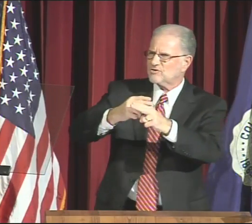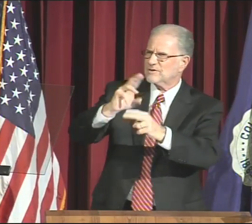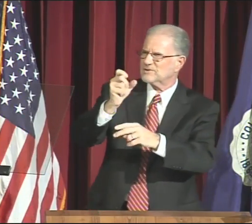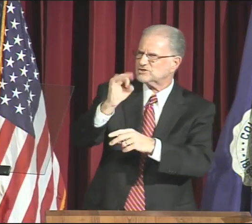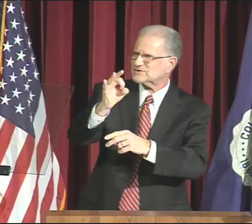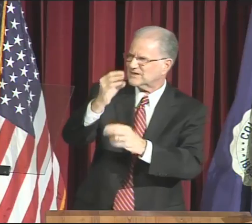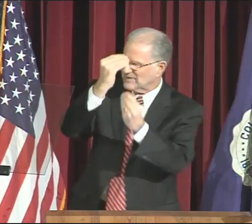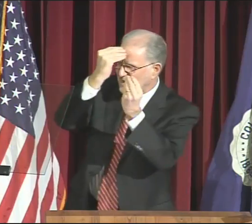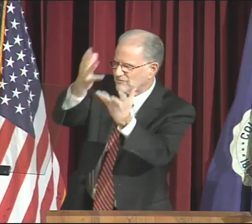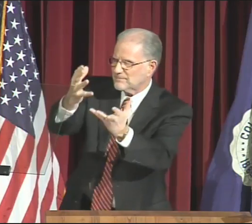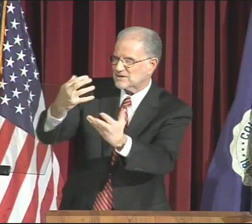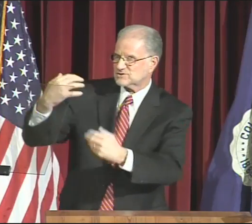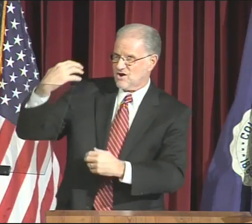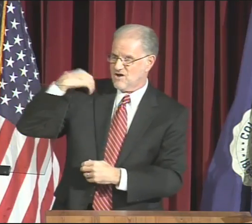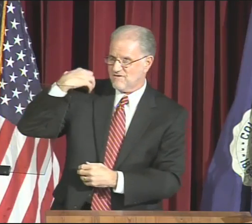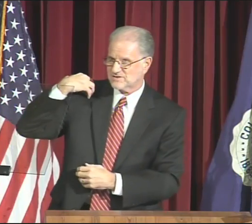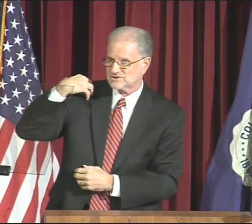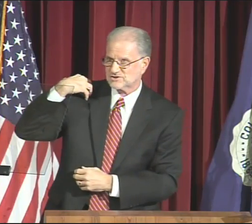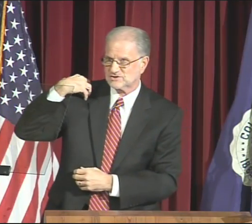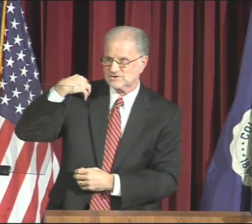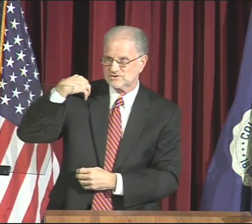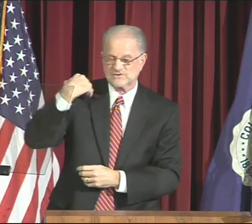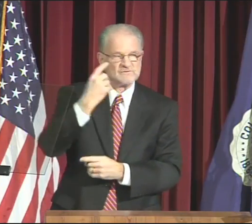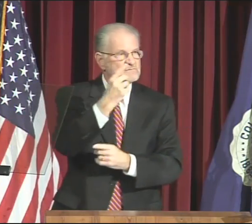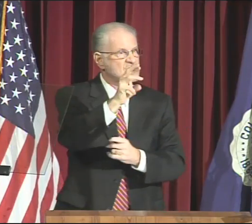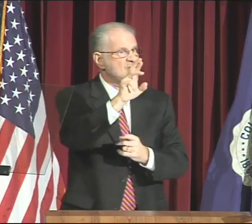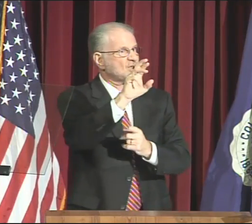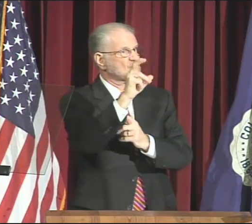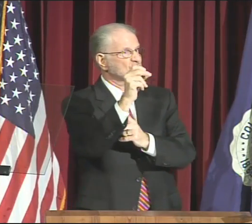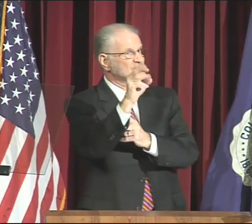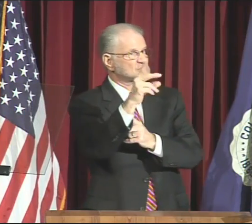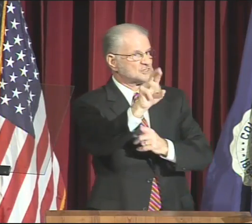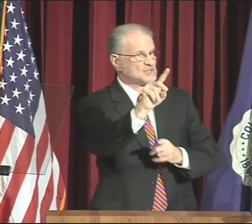Cynthia King, Interim Chief Information Officer,